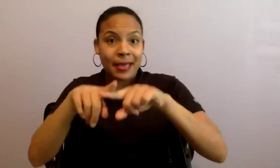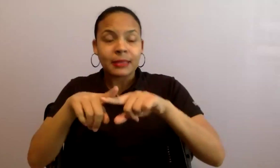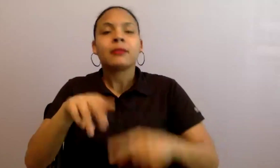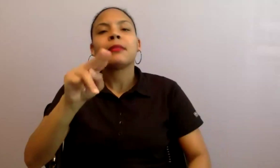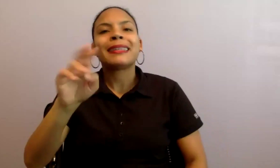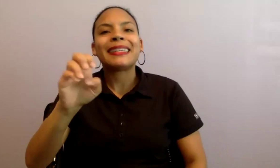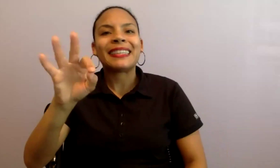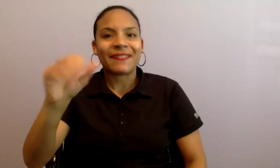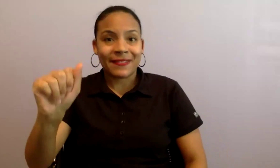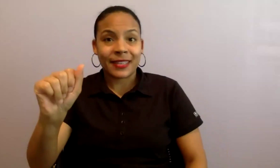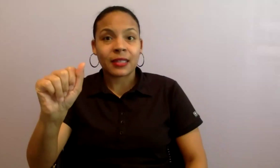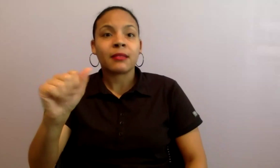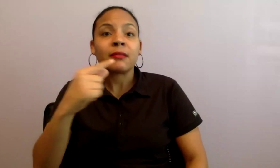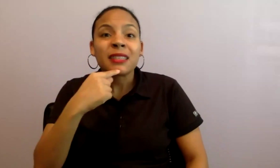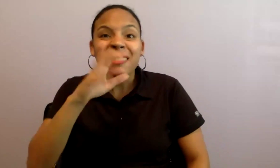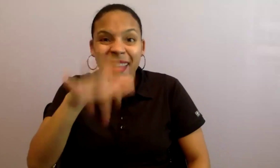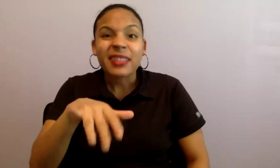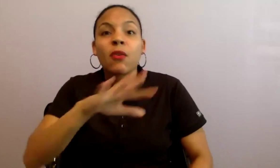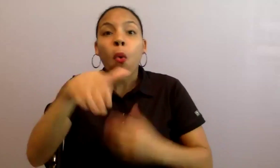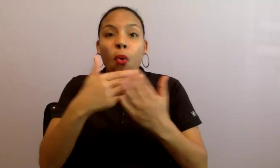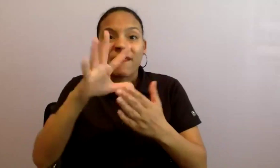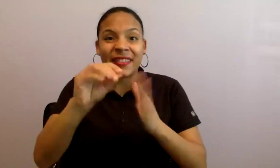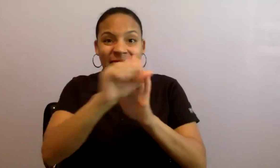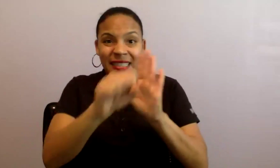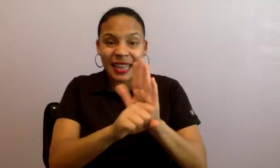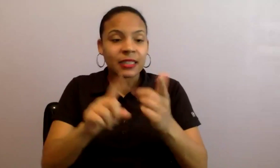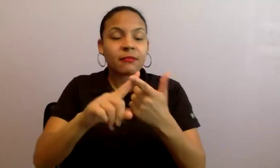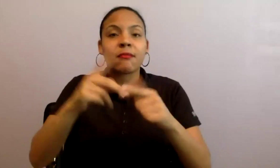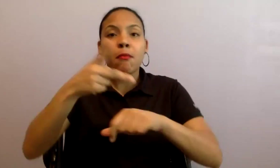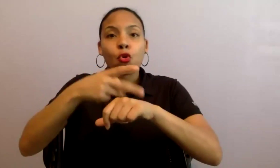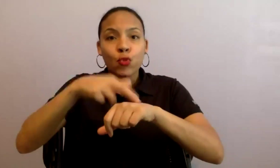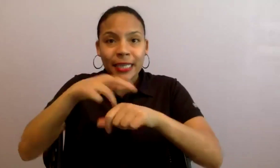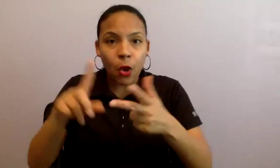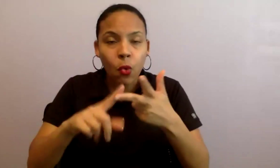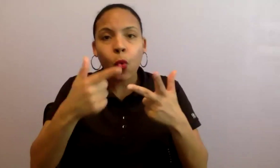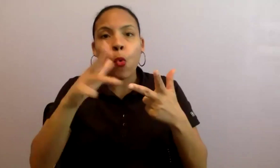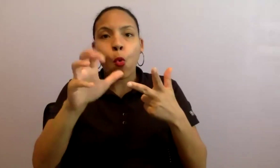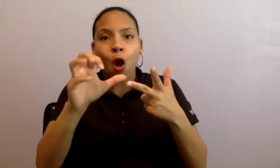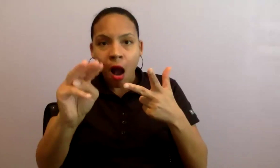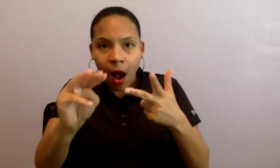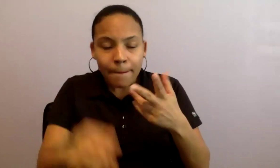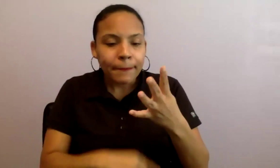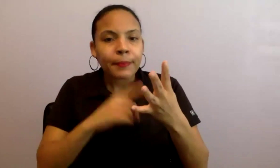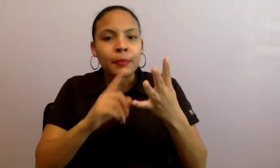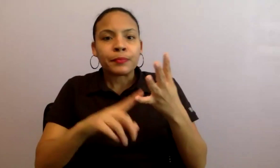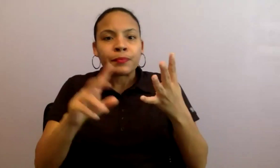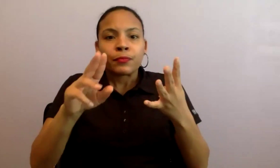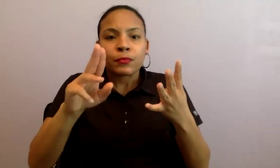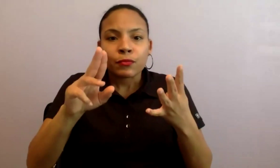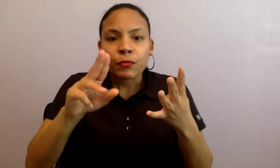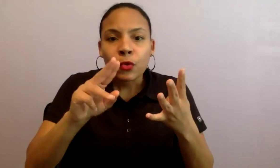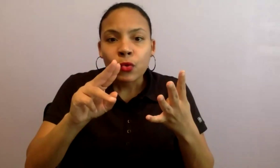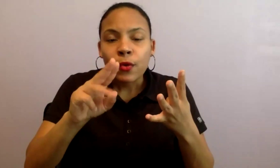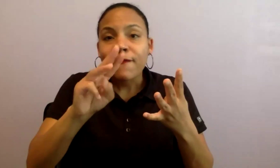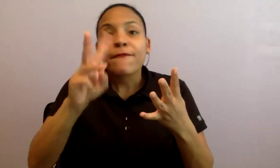as well as Puerto Rico, Guam, Northern Mariana Islands, the U.S. Virgin Islands,